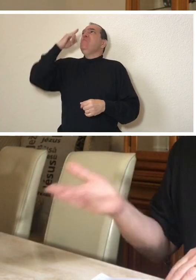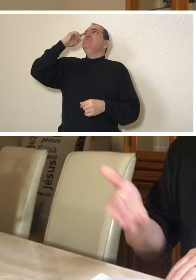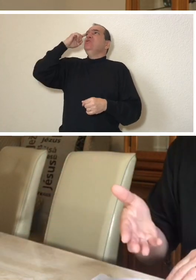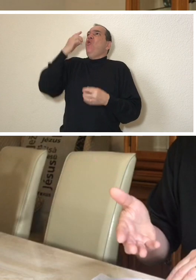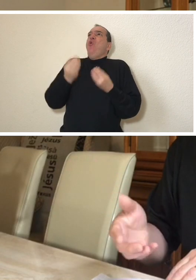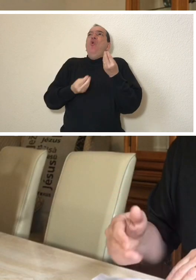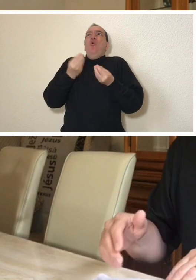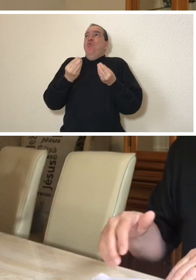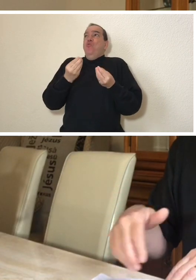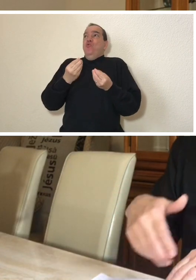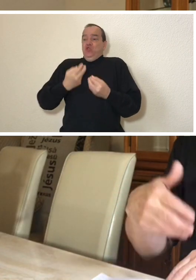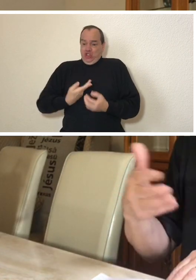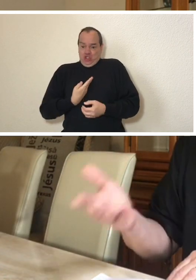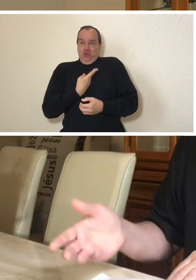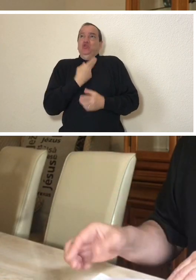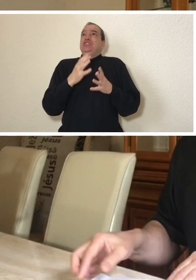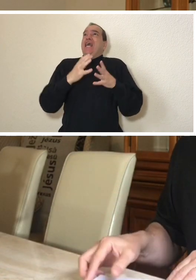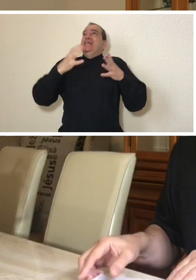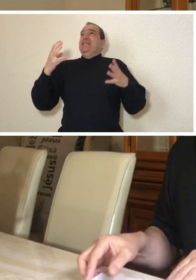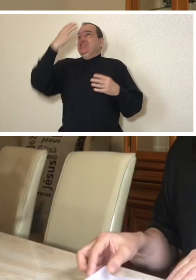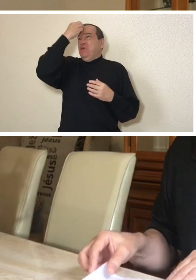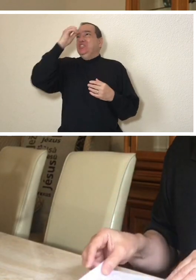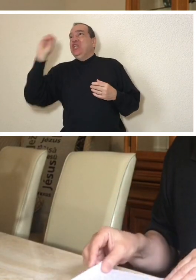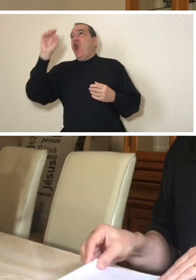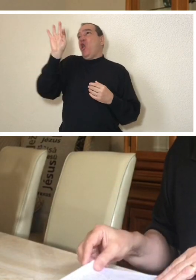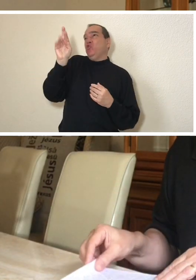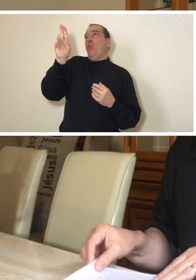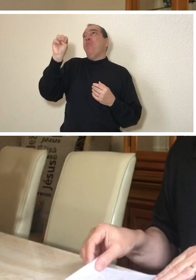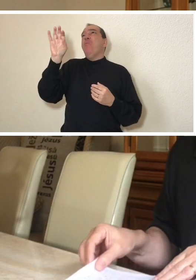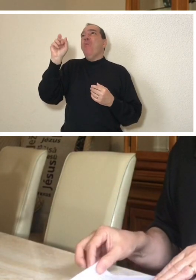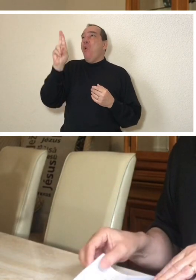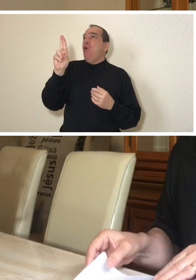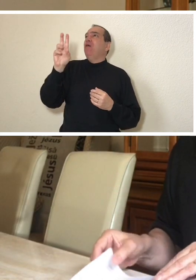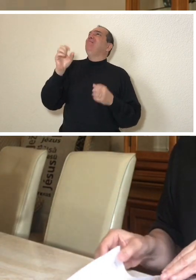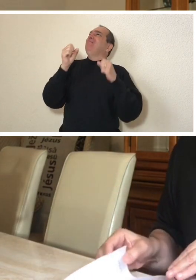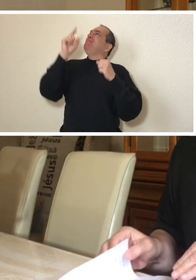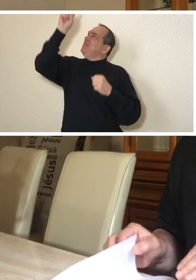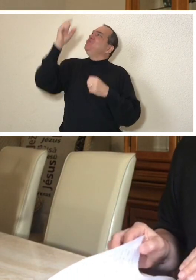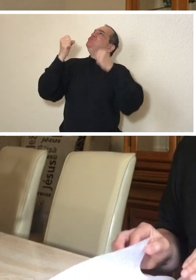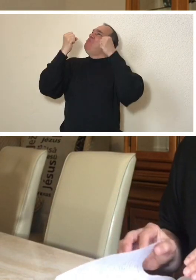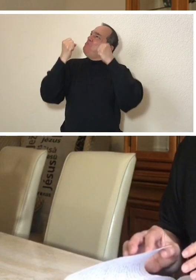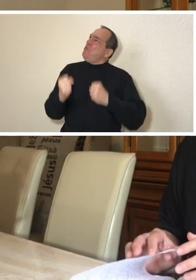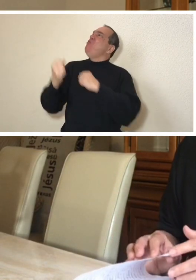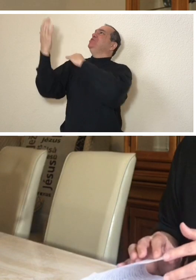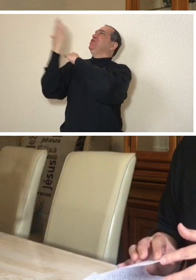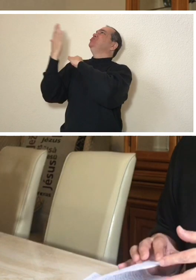for sure He would take care of the big surgeries I would have to go through, tumor removal and all the other things